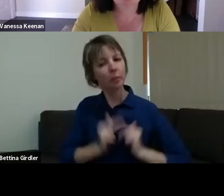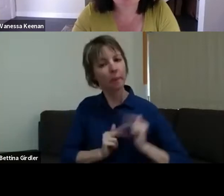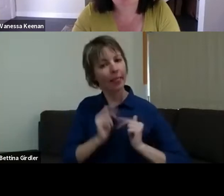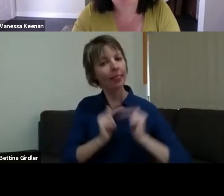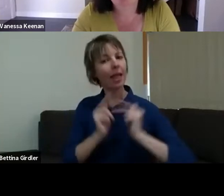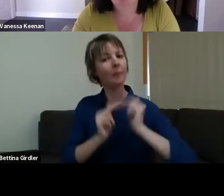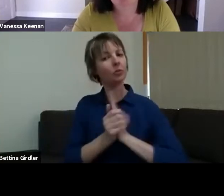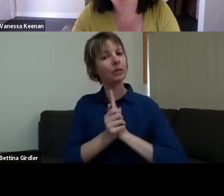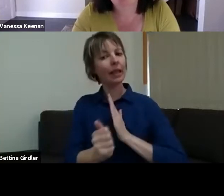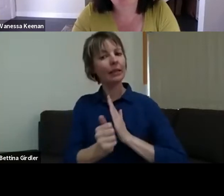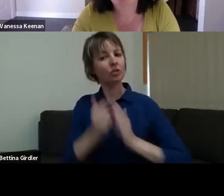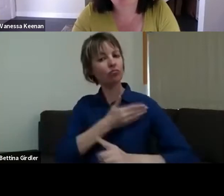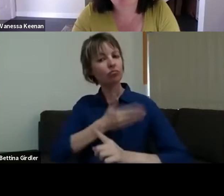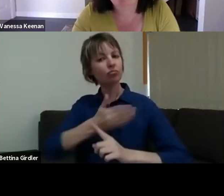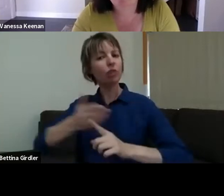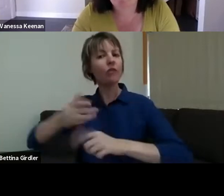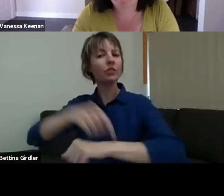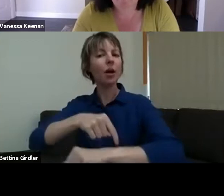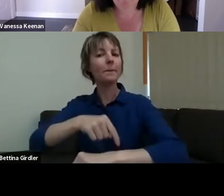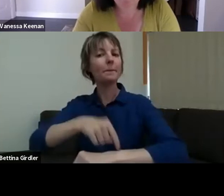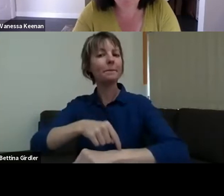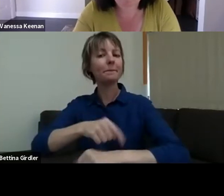And Di and I are old enough to have had plenty of experience in that